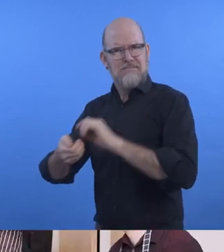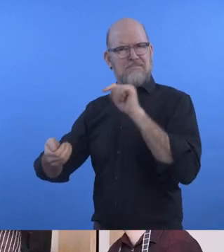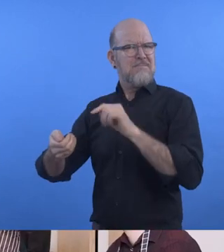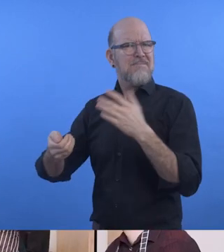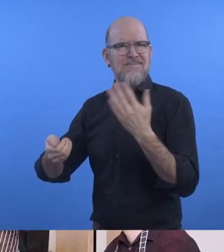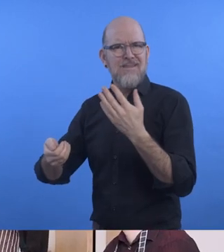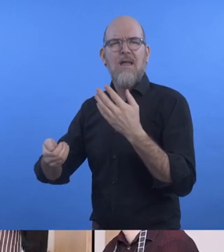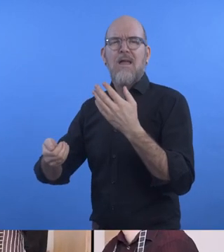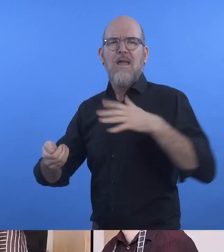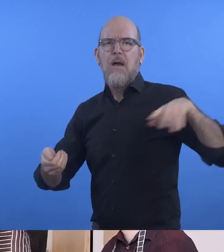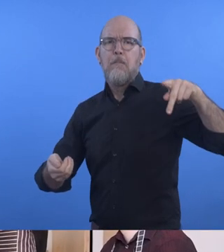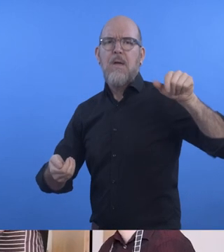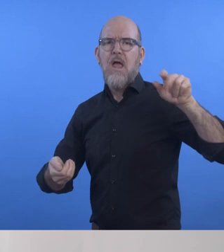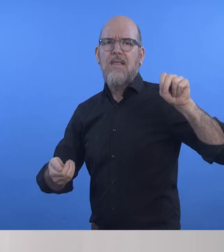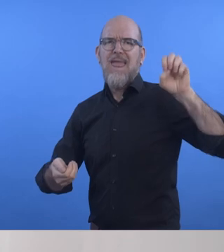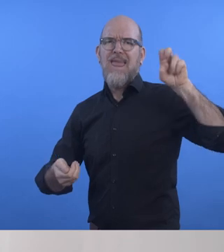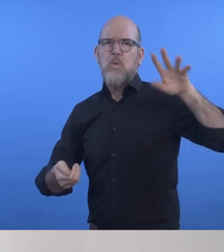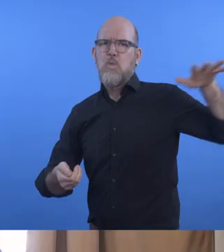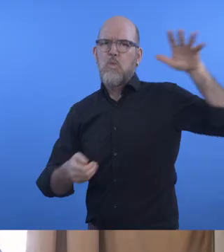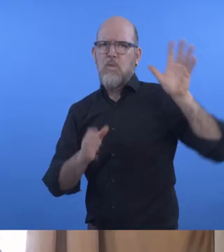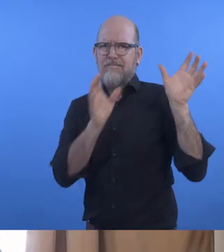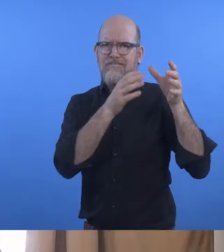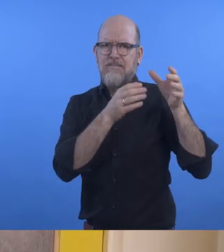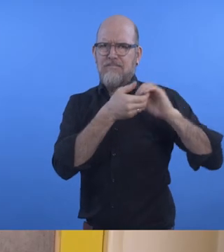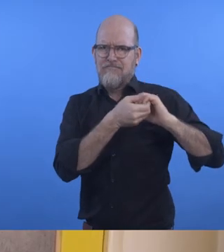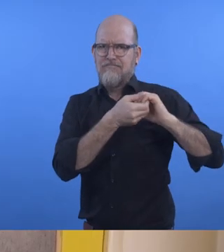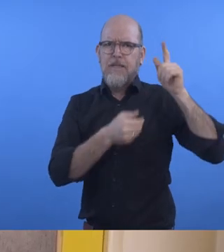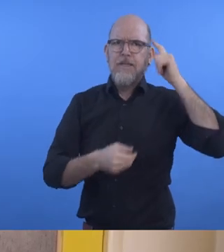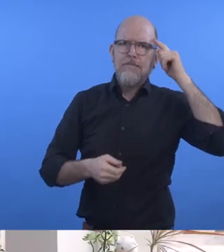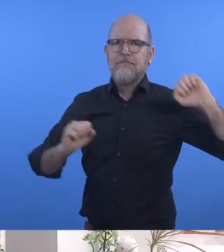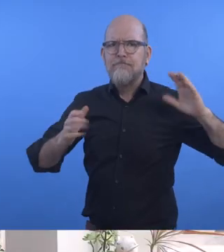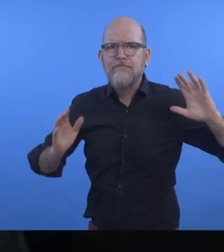The Urban Mobility Club, initiated in Bucharest, is a pan-European community